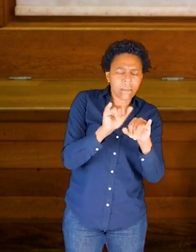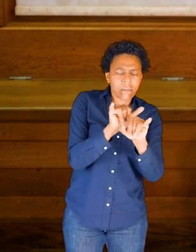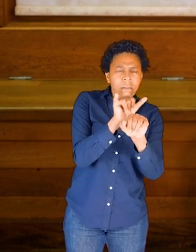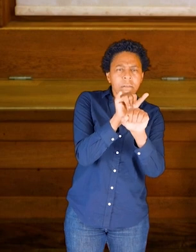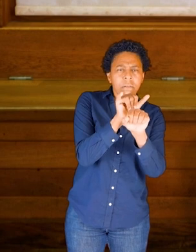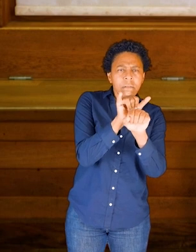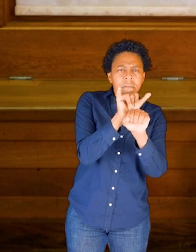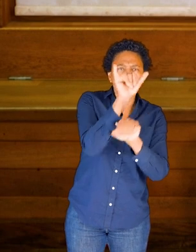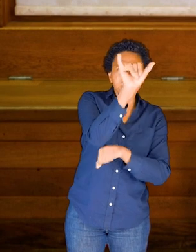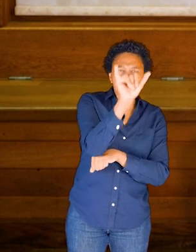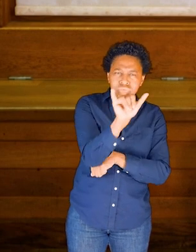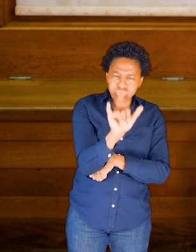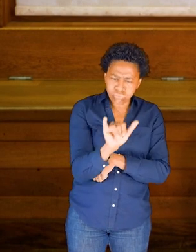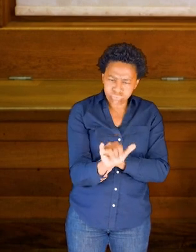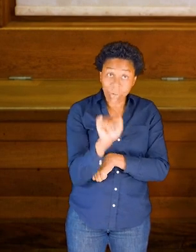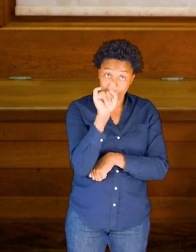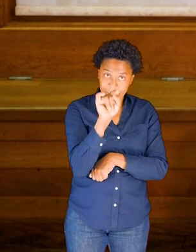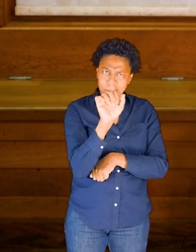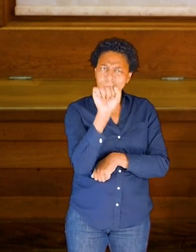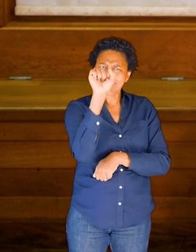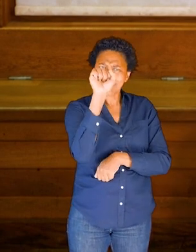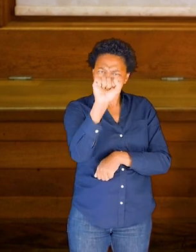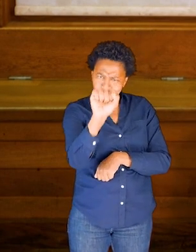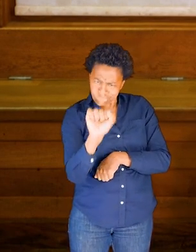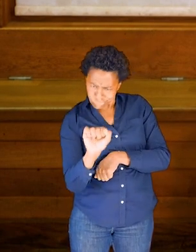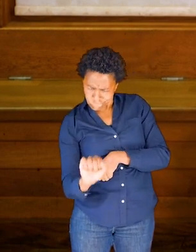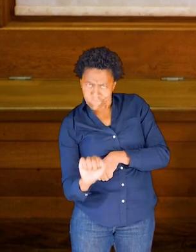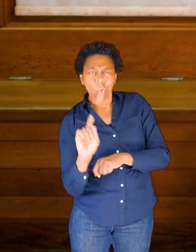For me, the really interesting part is the thickness of the spine.